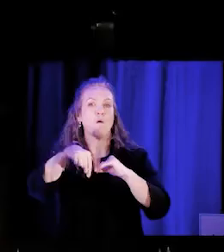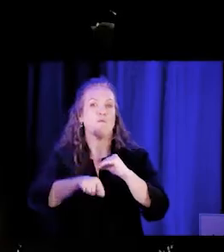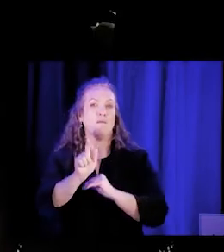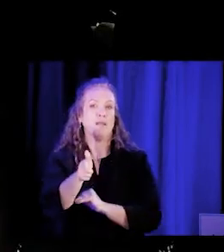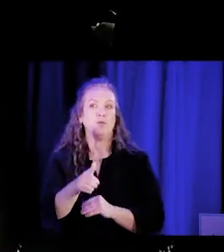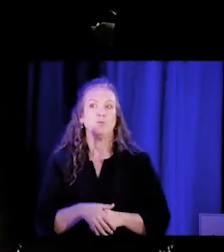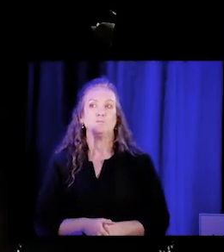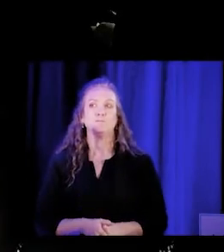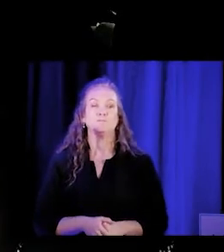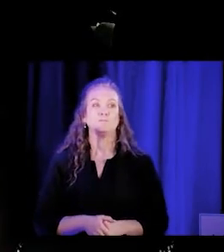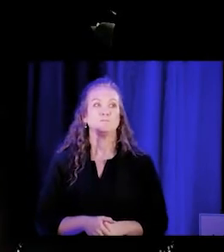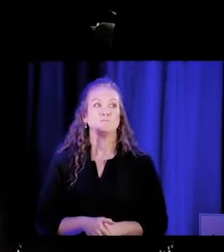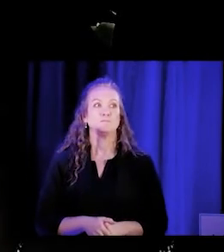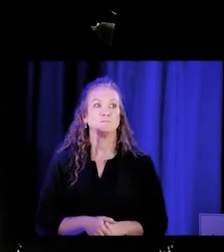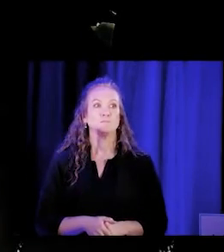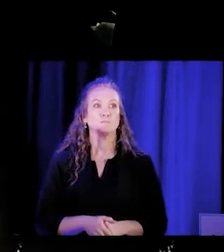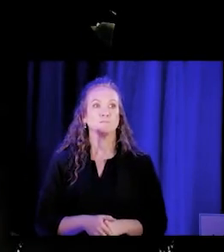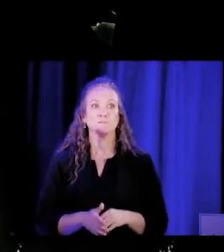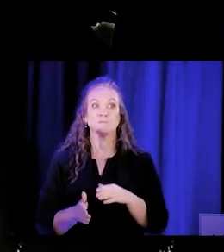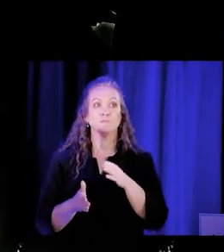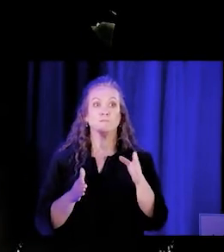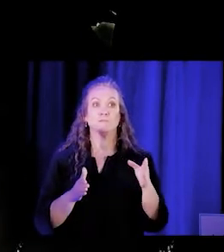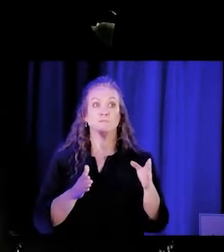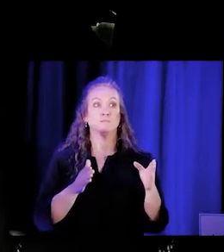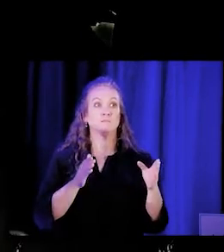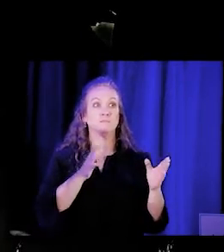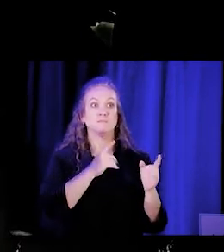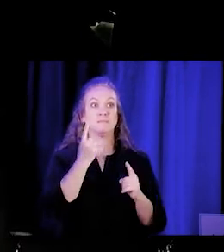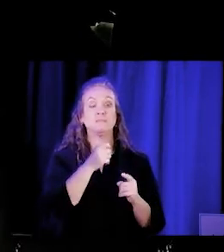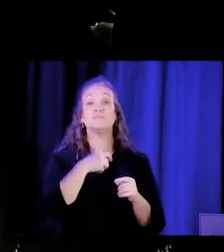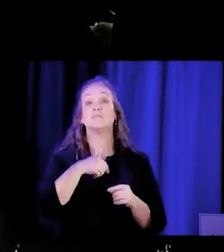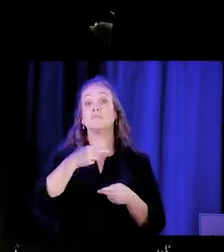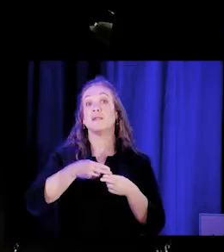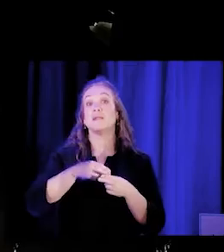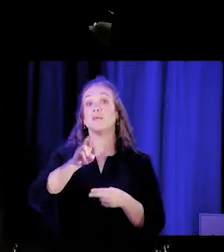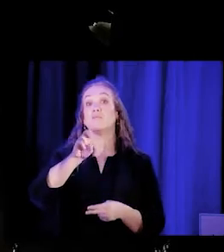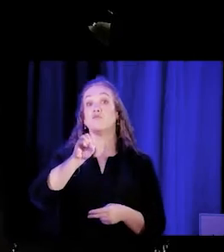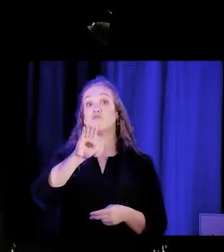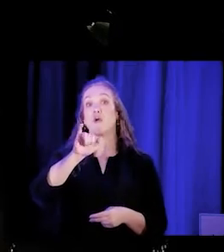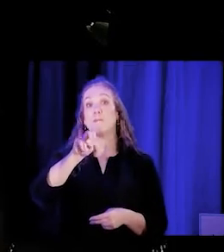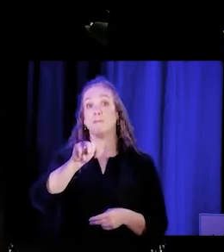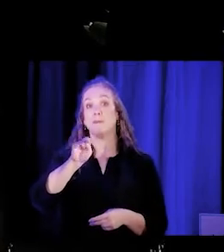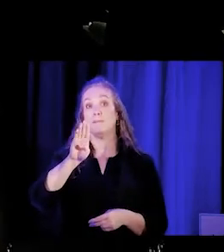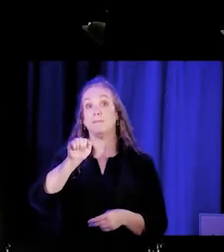[Robin] Hi, my name is. - Oh, go ahead. [Robin] My name is Robin Barron and I have a question